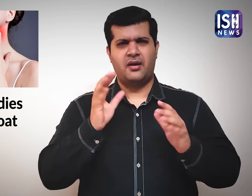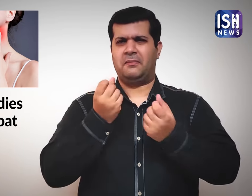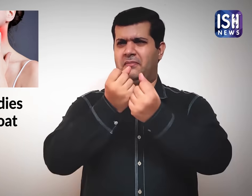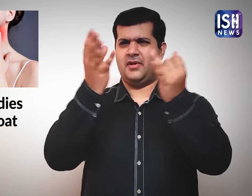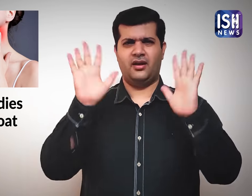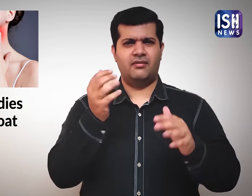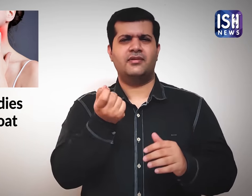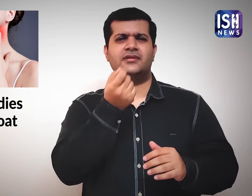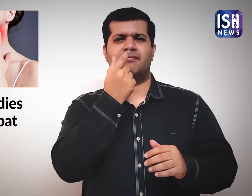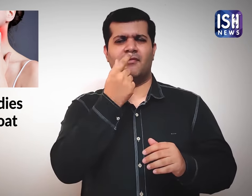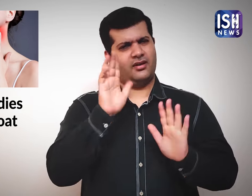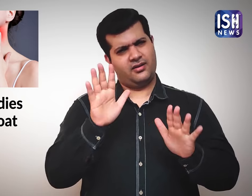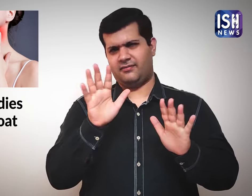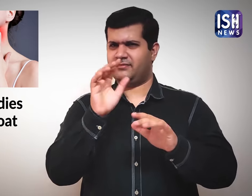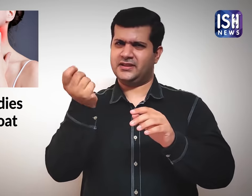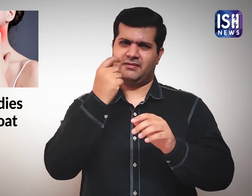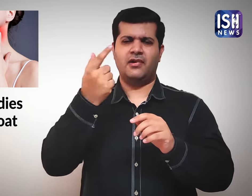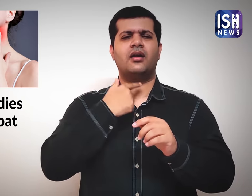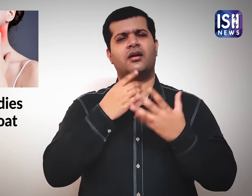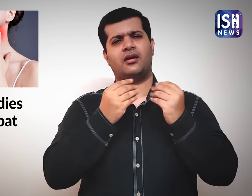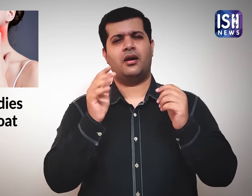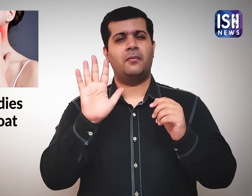Mostly people take medication to cure sore throat,